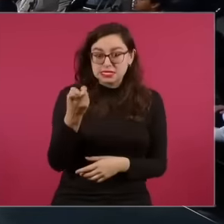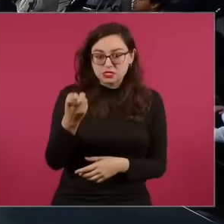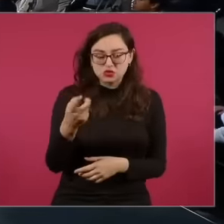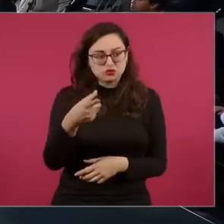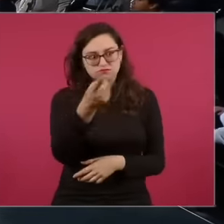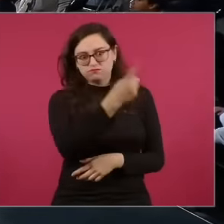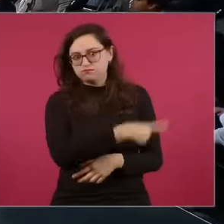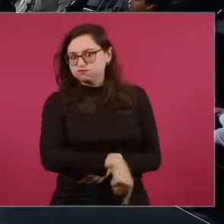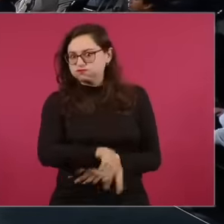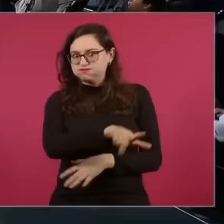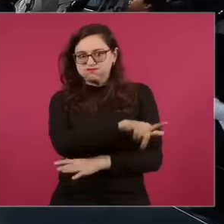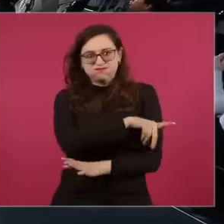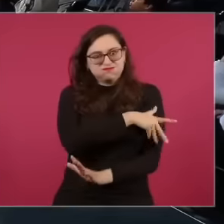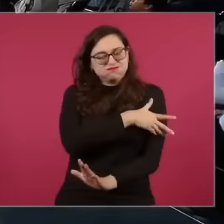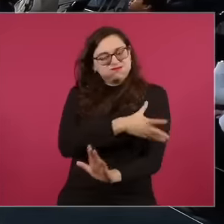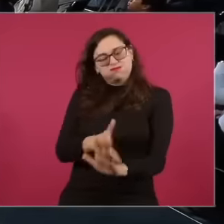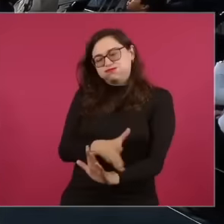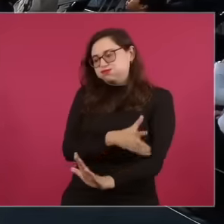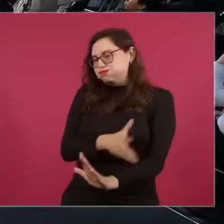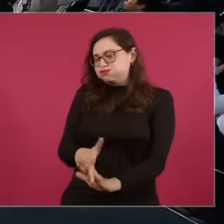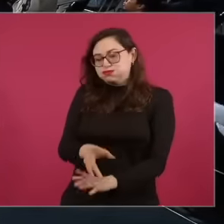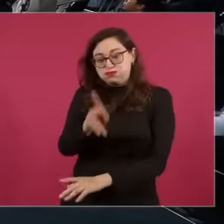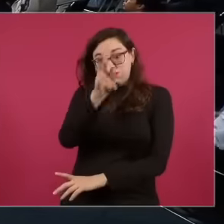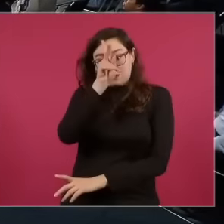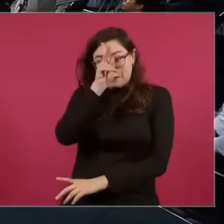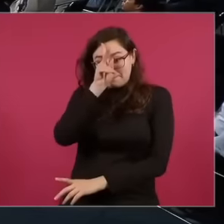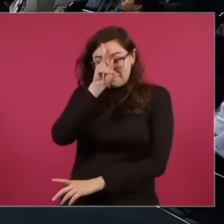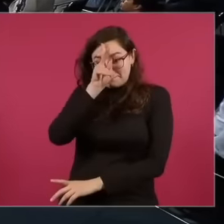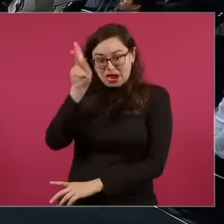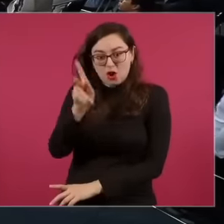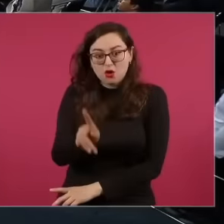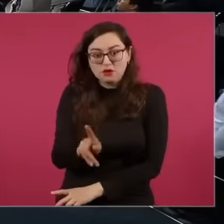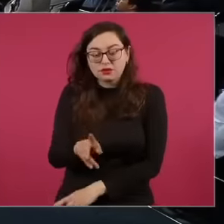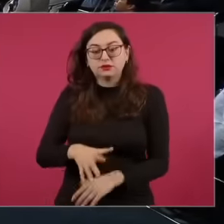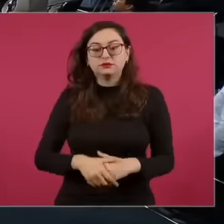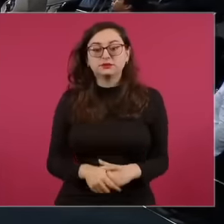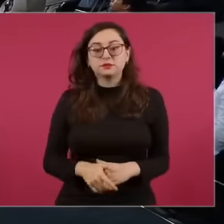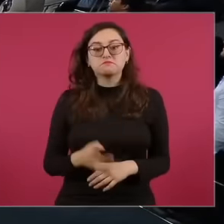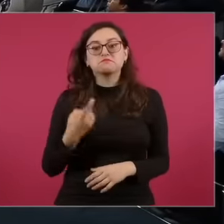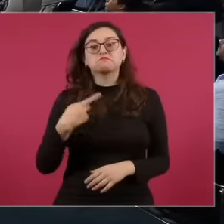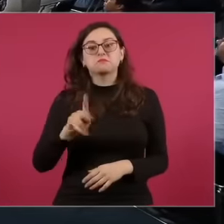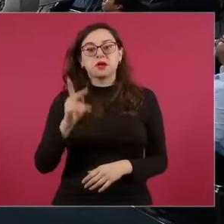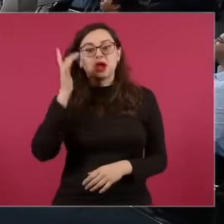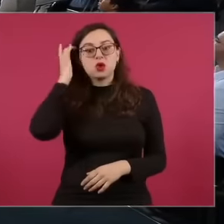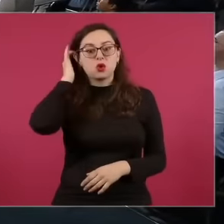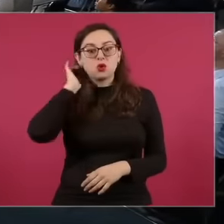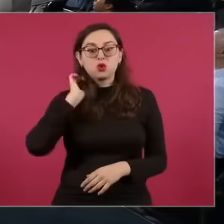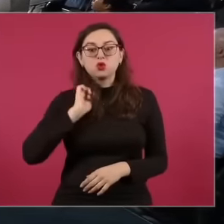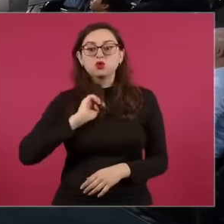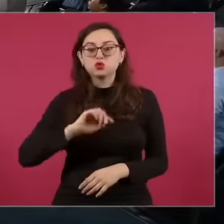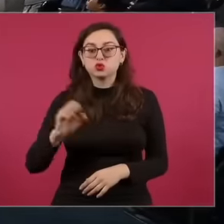of the fourth transformation and fortunately we can tell you and that is why it is also part of